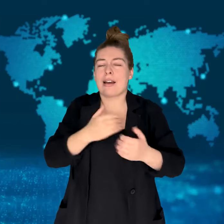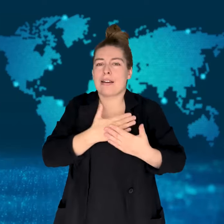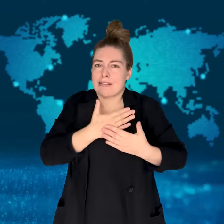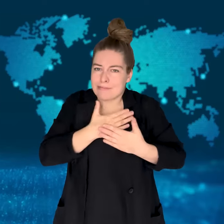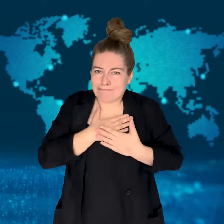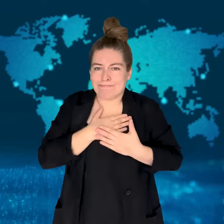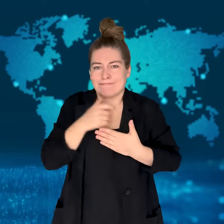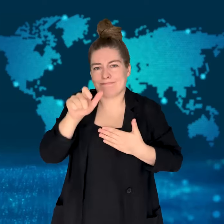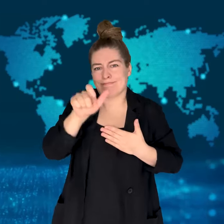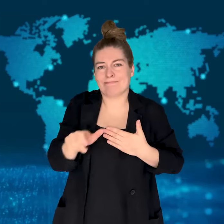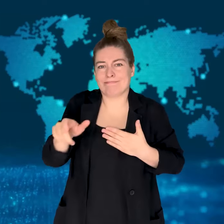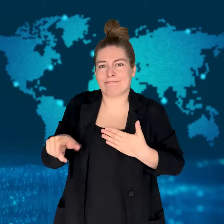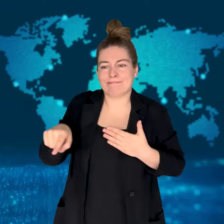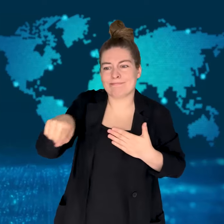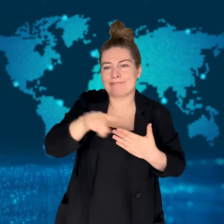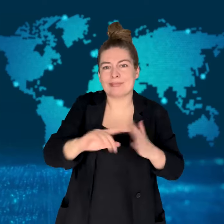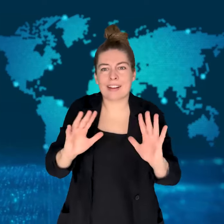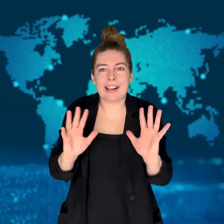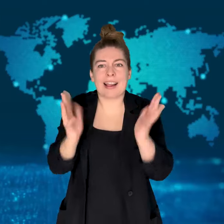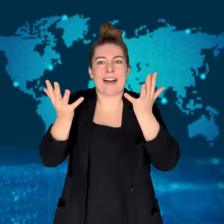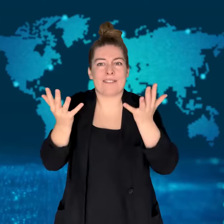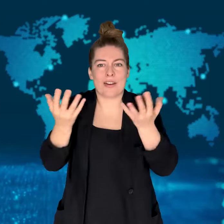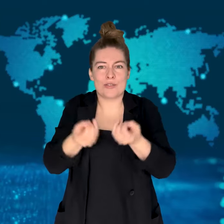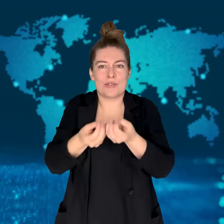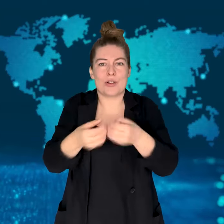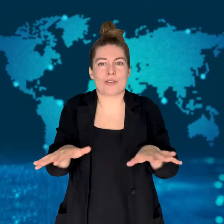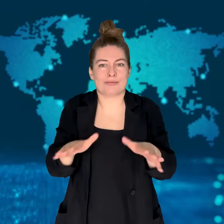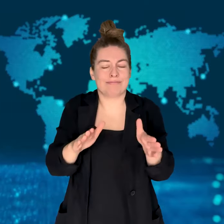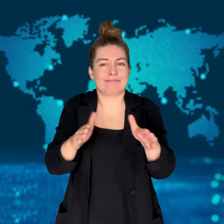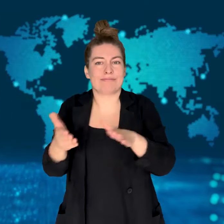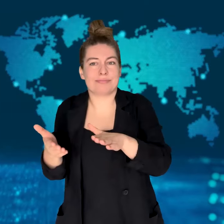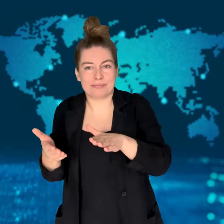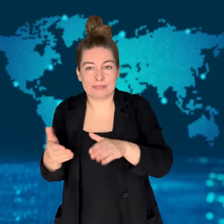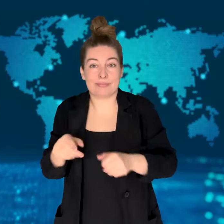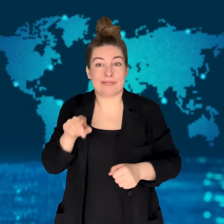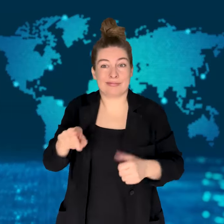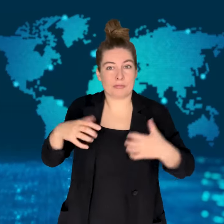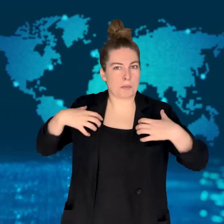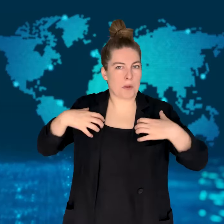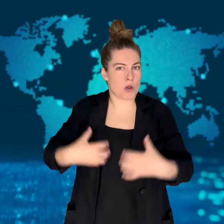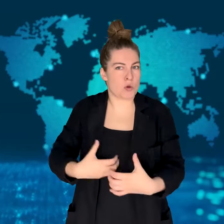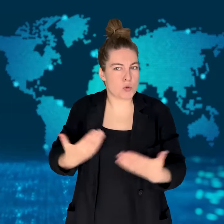He recently won the election Sunday although he is a member of